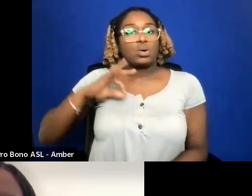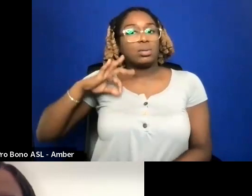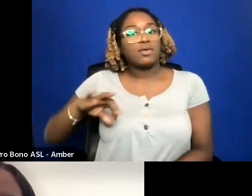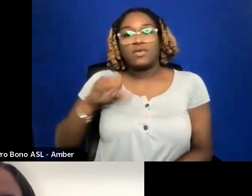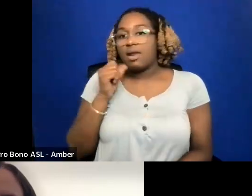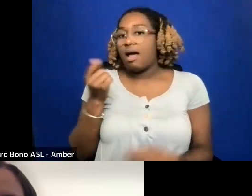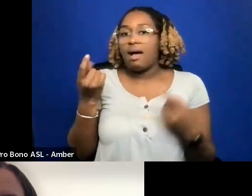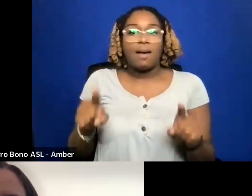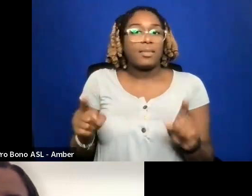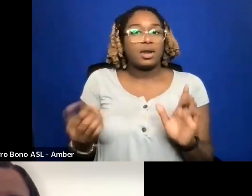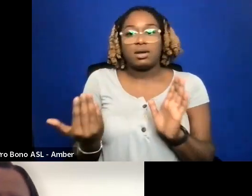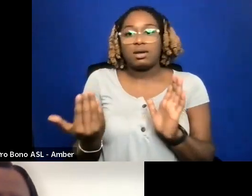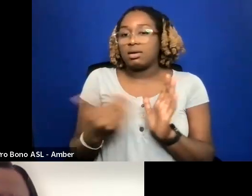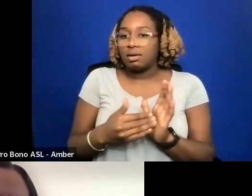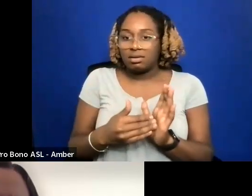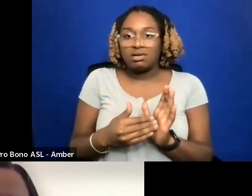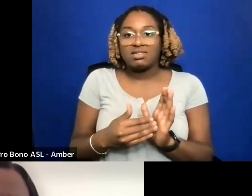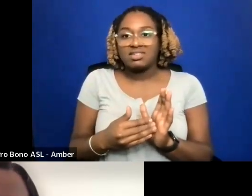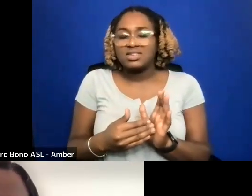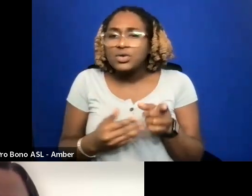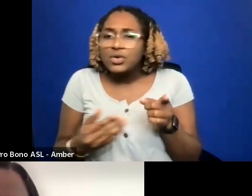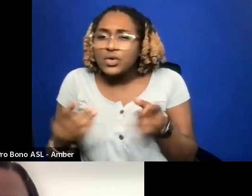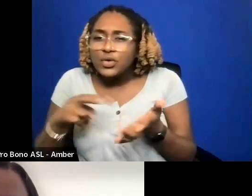YOU MEAN WITHIN THE DISTRIBUTION CONTRACT?